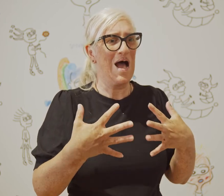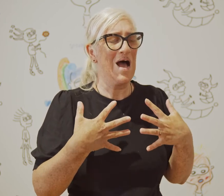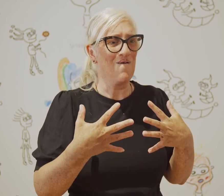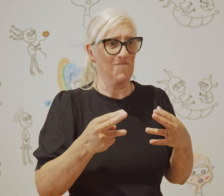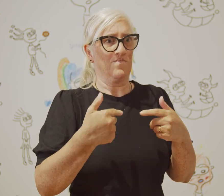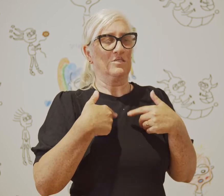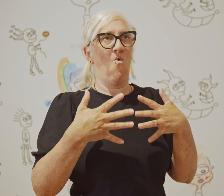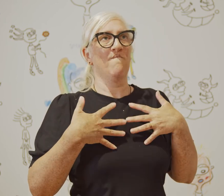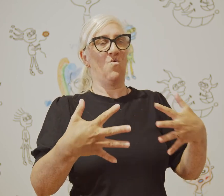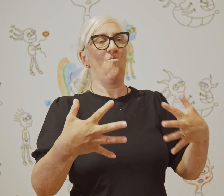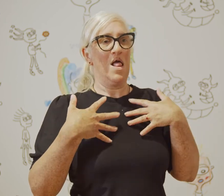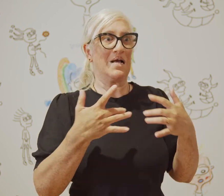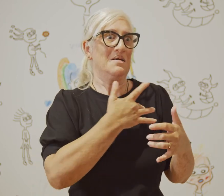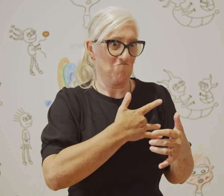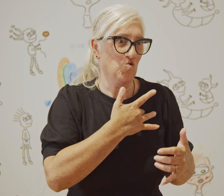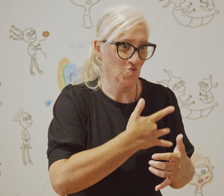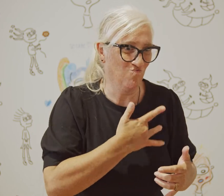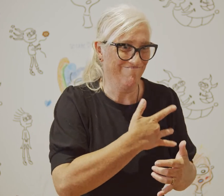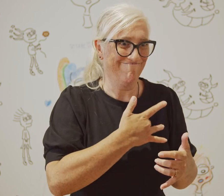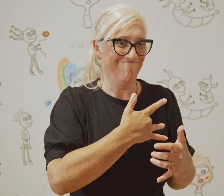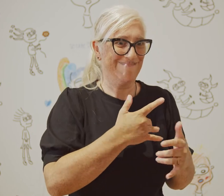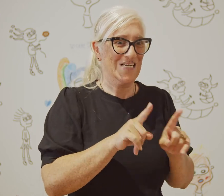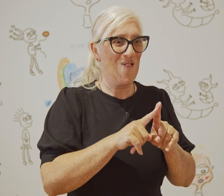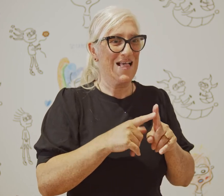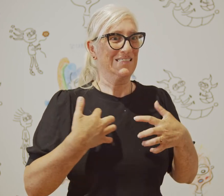overwhelming and emotional, but it's so exciting to be a part of.